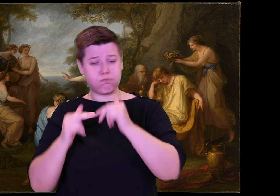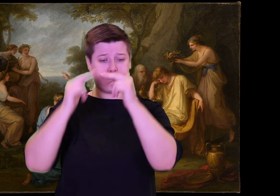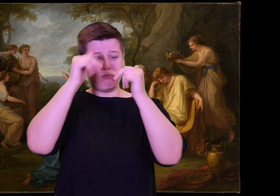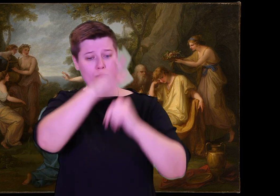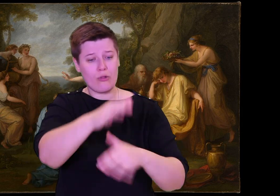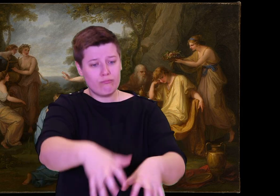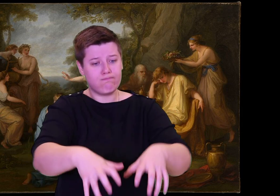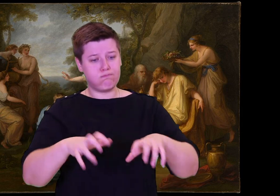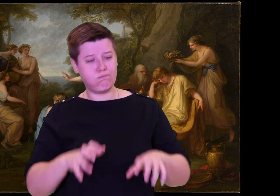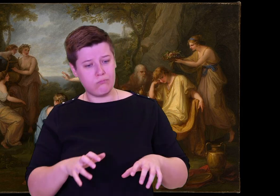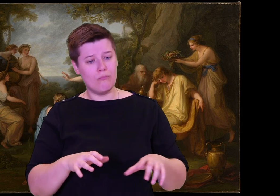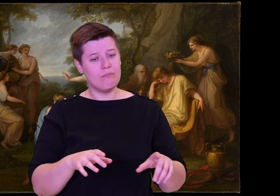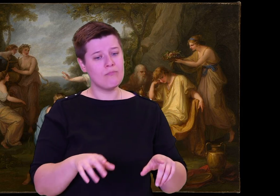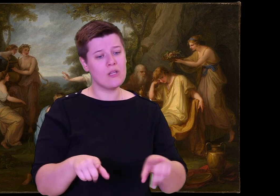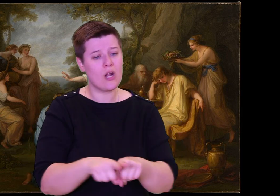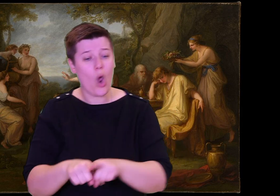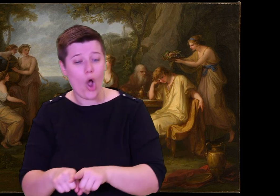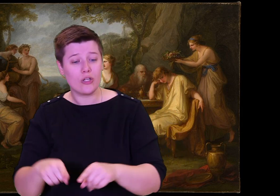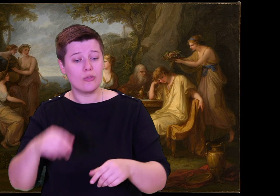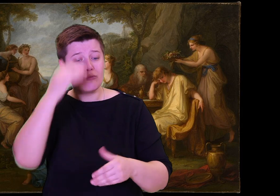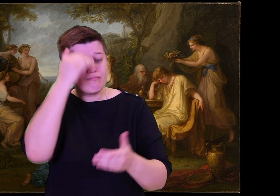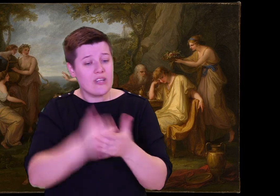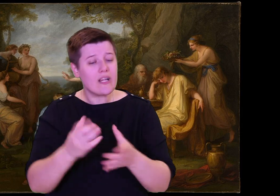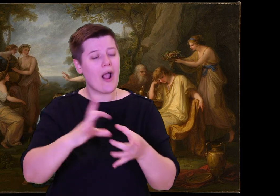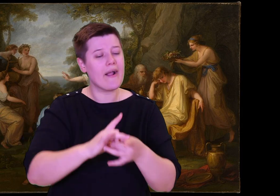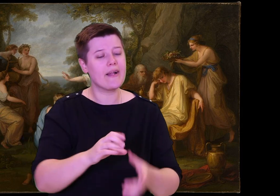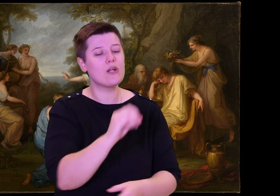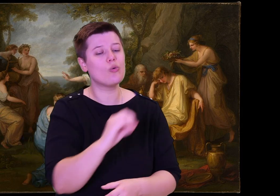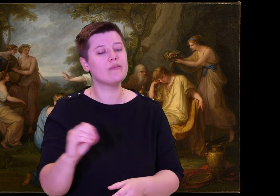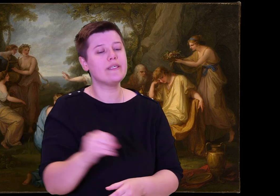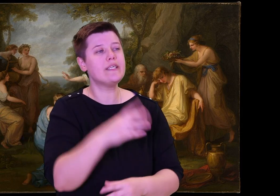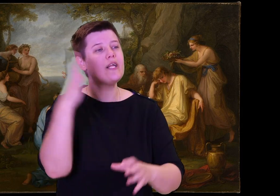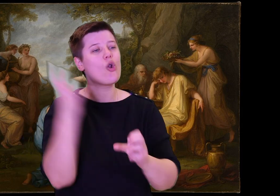had wound the threads of war to end.